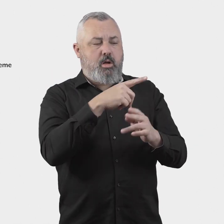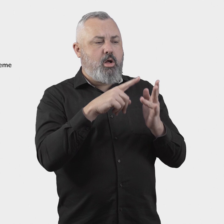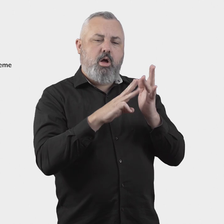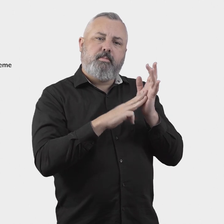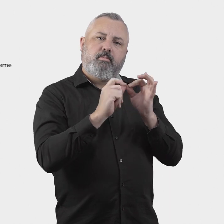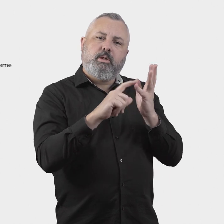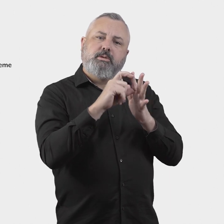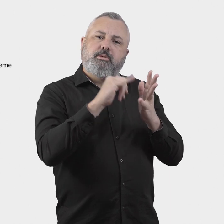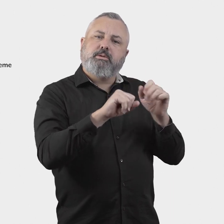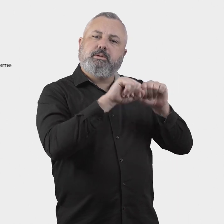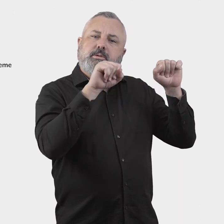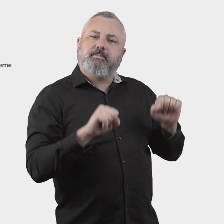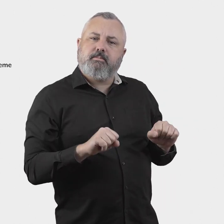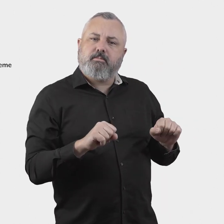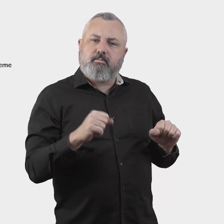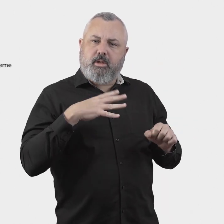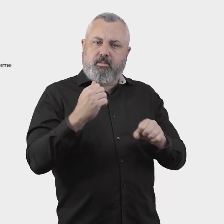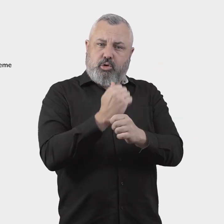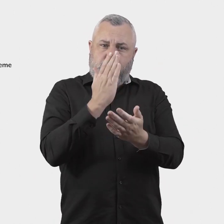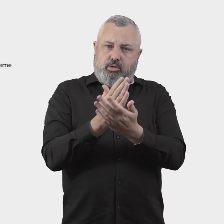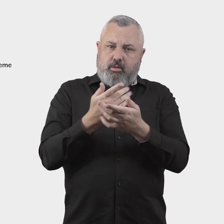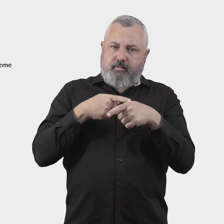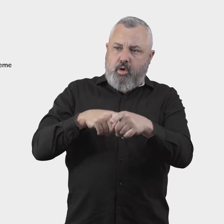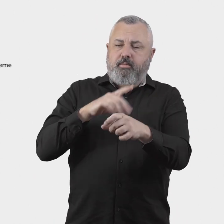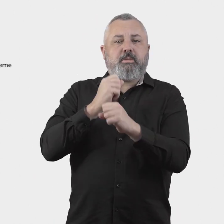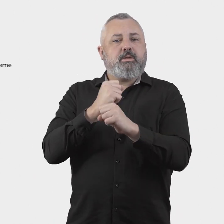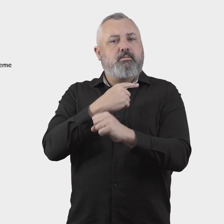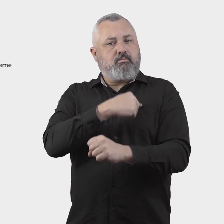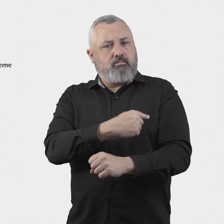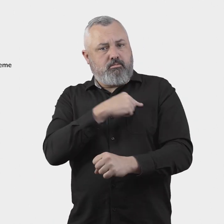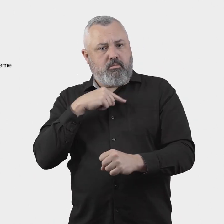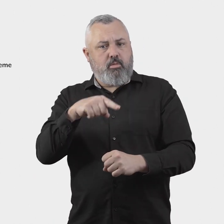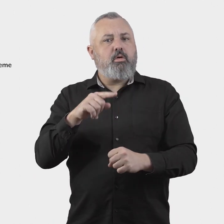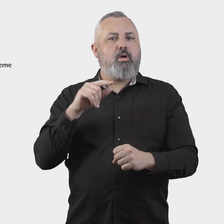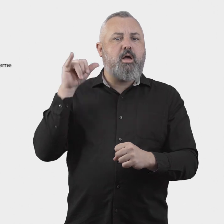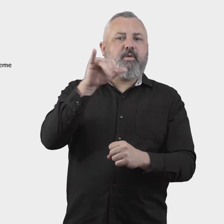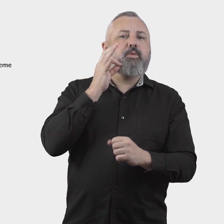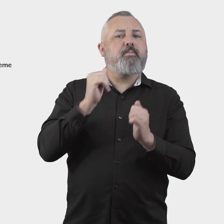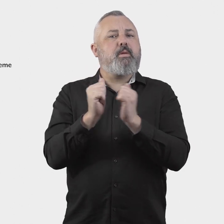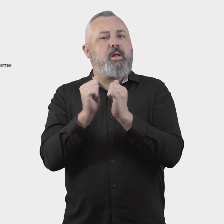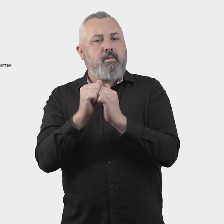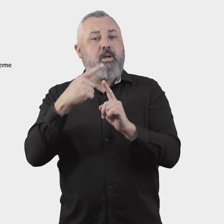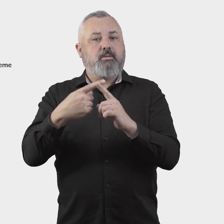to give effect to the government’s commitments in the Aviation White Paper, and to meet the expectations of